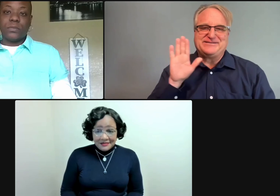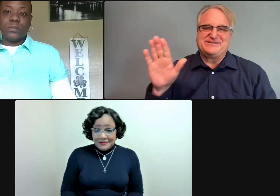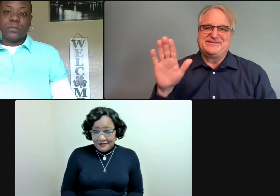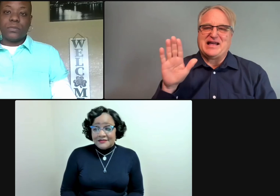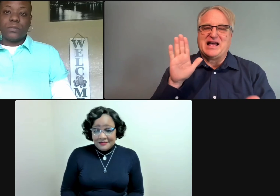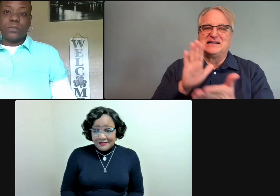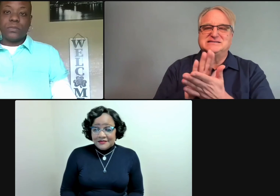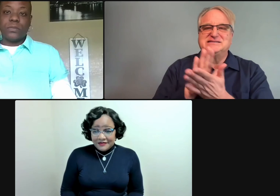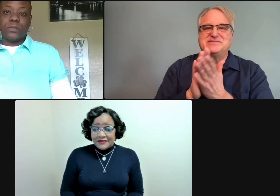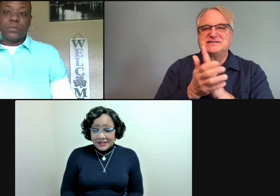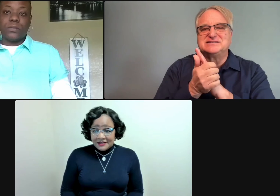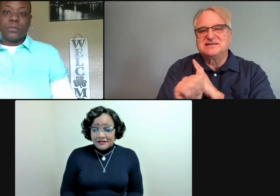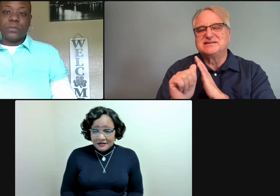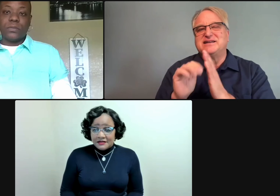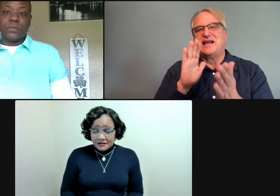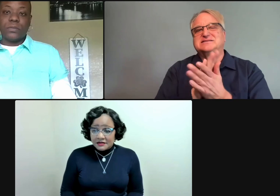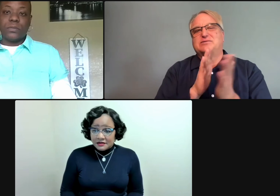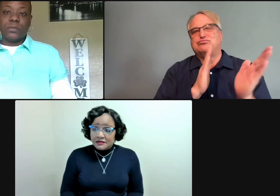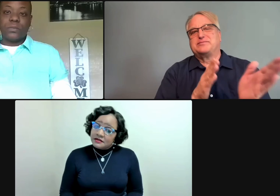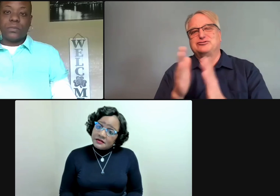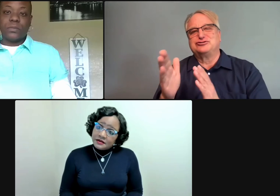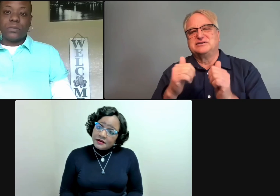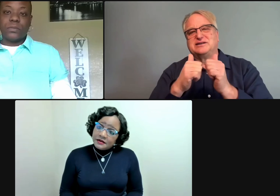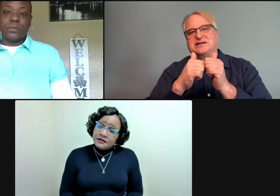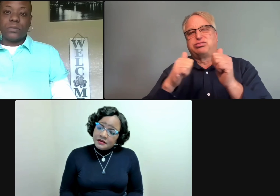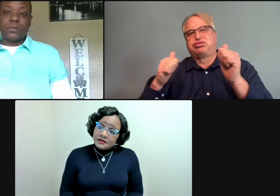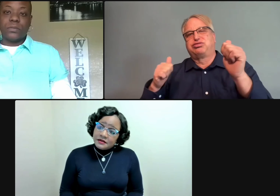Particularly if we have a deaf student who for various reasons